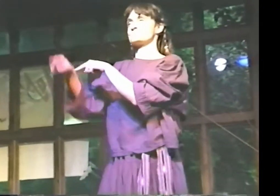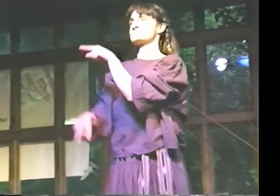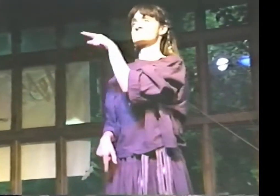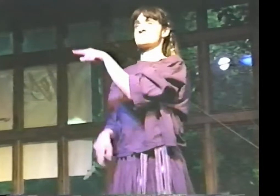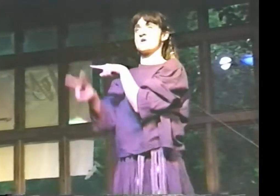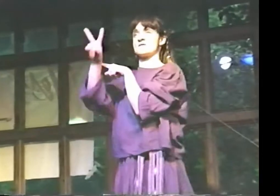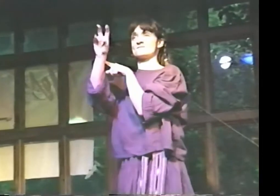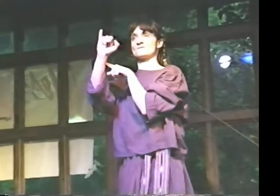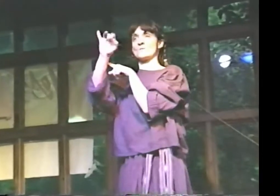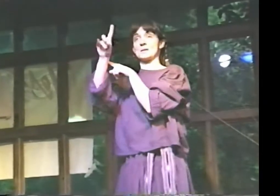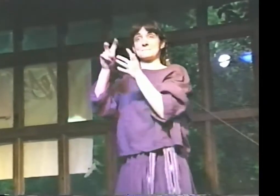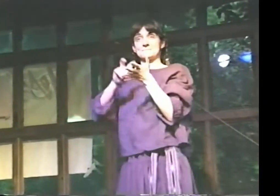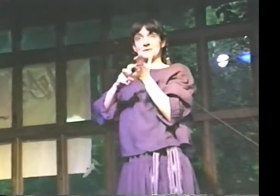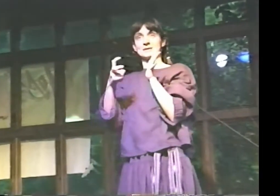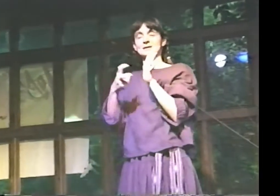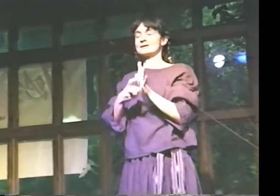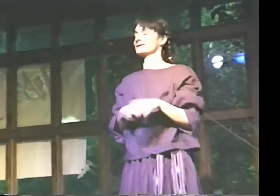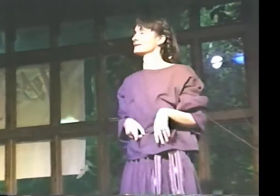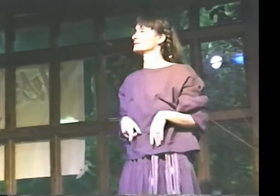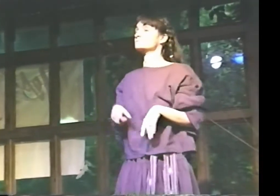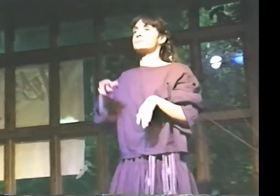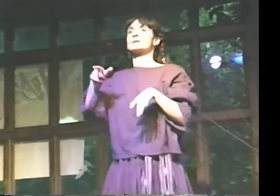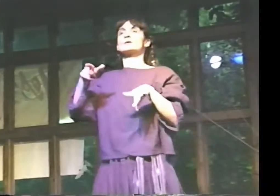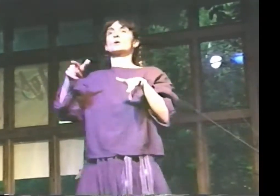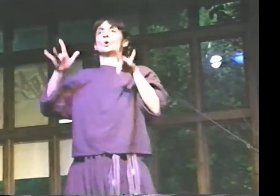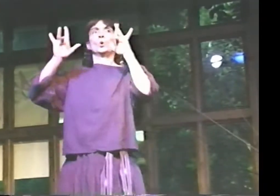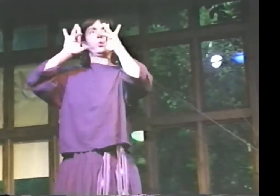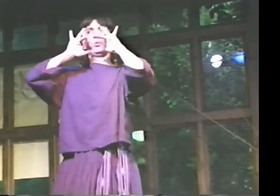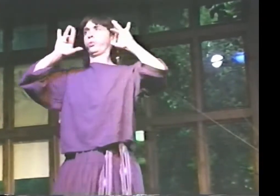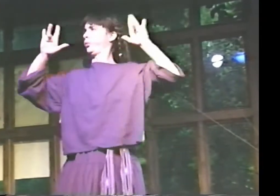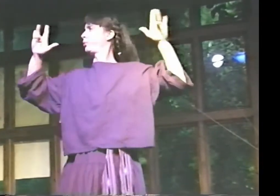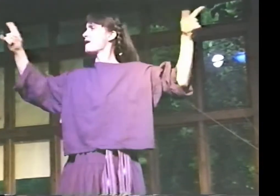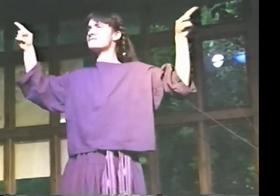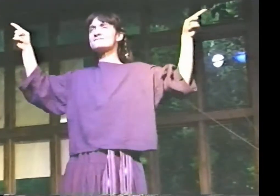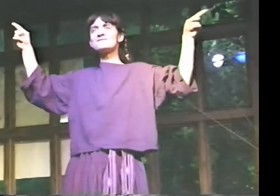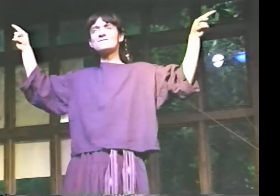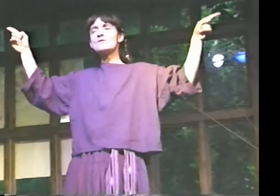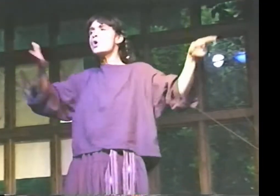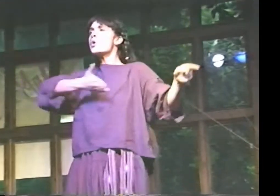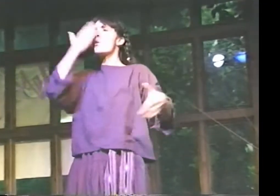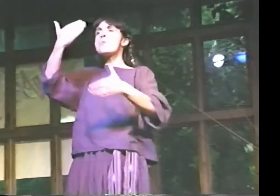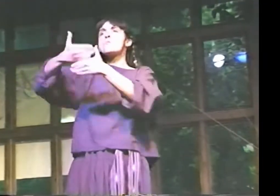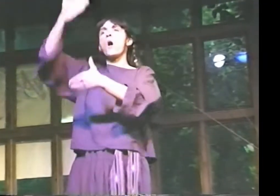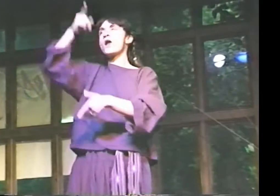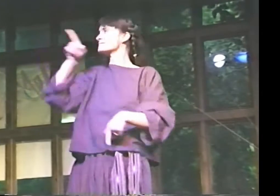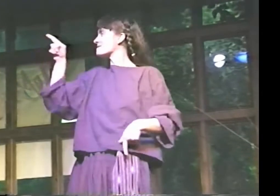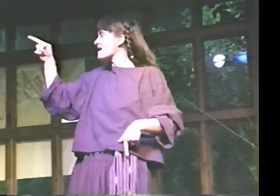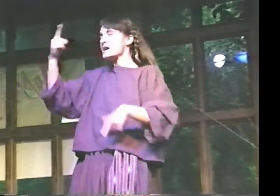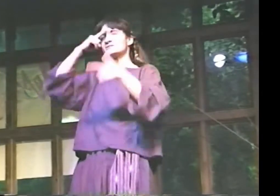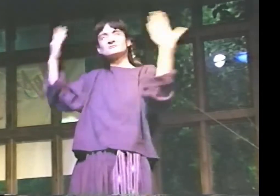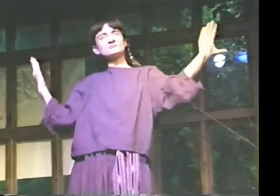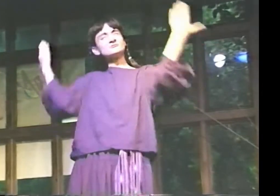THIS IS CALLED "THE VOID." DO YOU KNOW WHAT THE VOID MEANS? IT'S LIKE TOTAL SPACE,